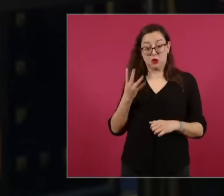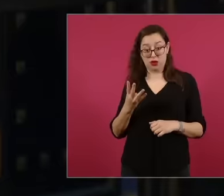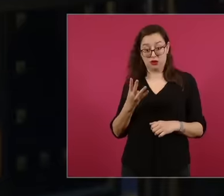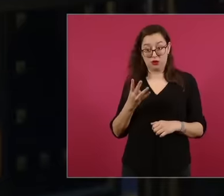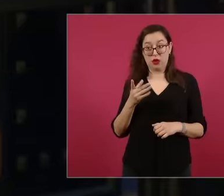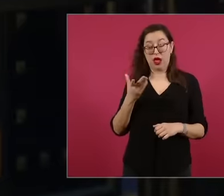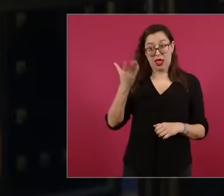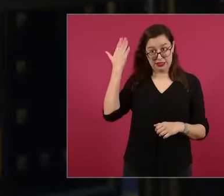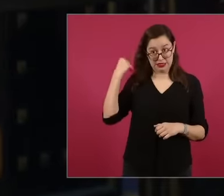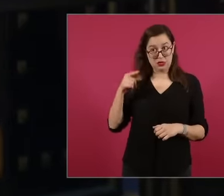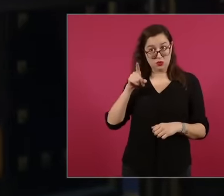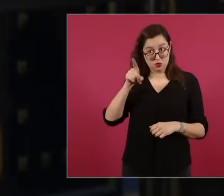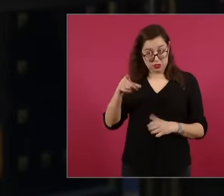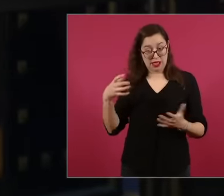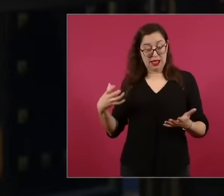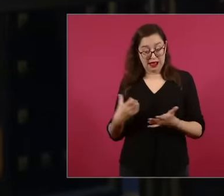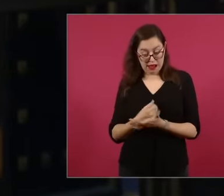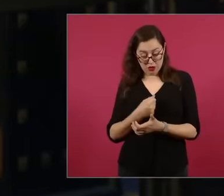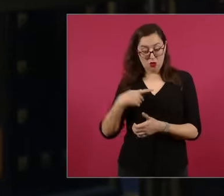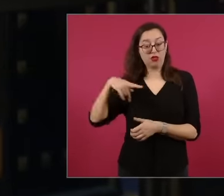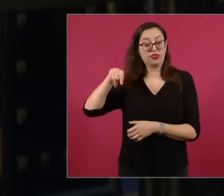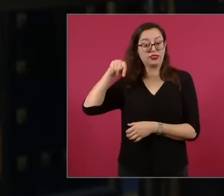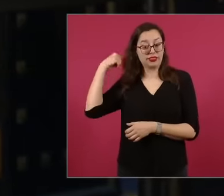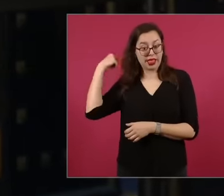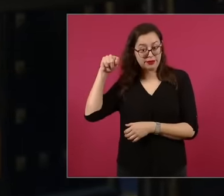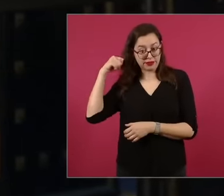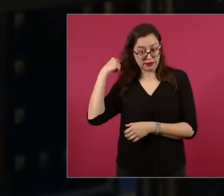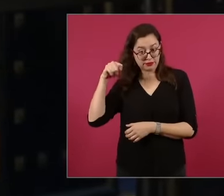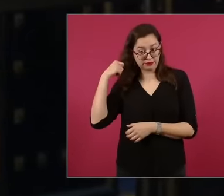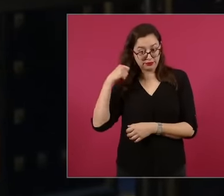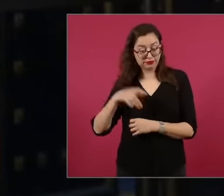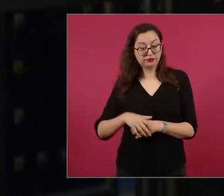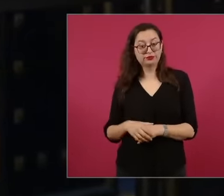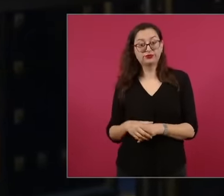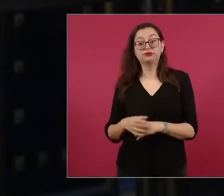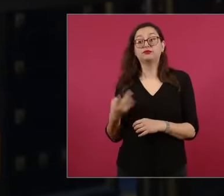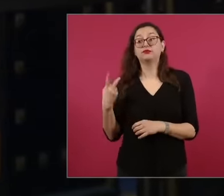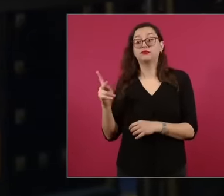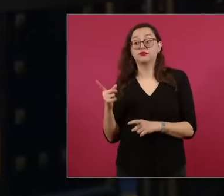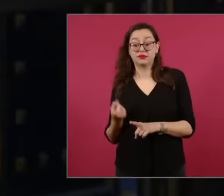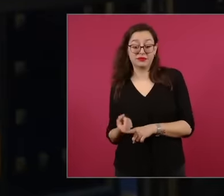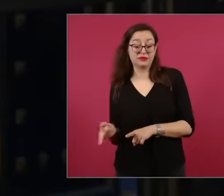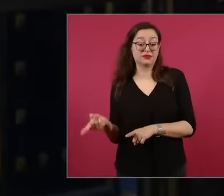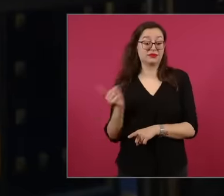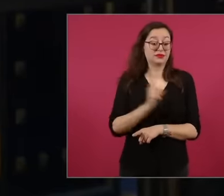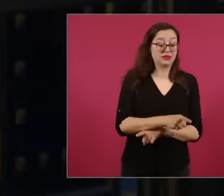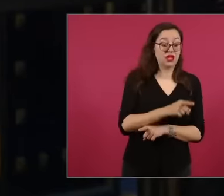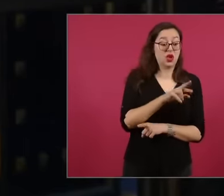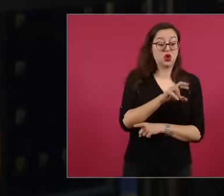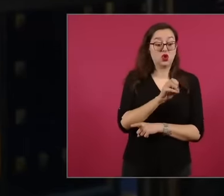and there was the list of reporters who covered for Roberto? Madrazo painted that tour and how